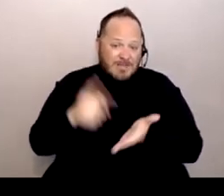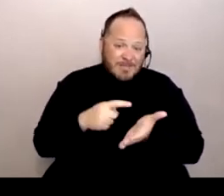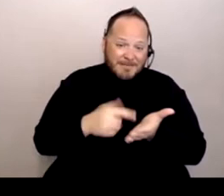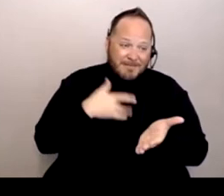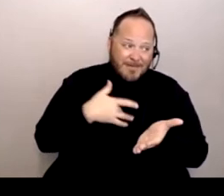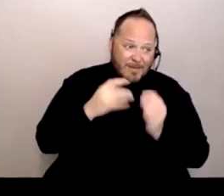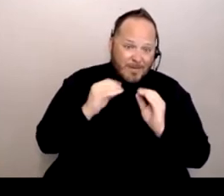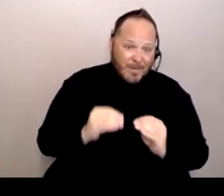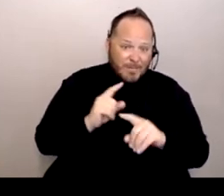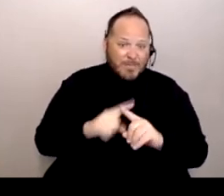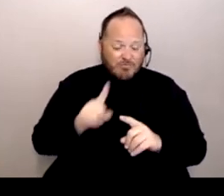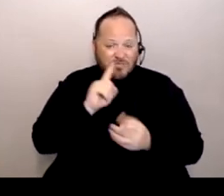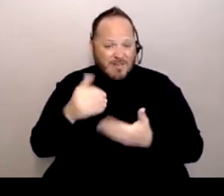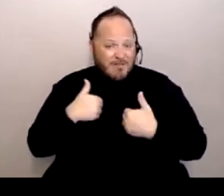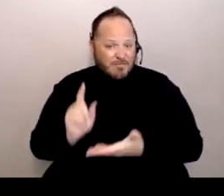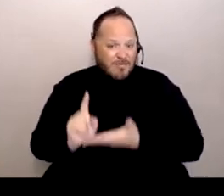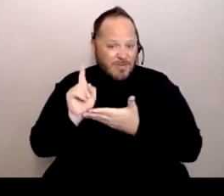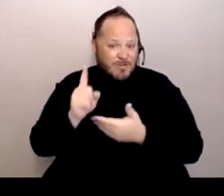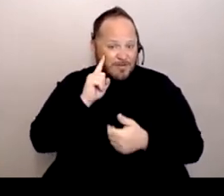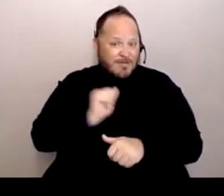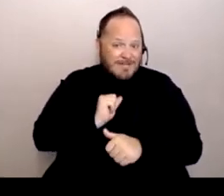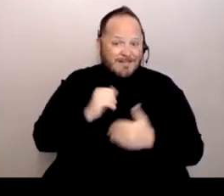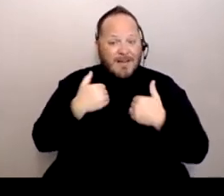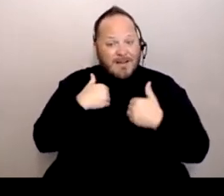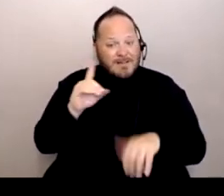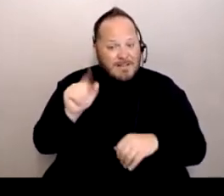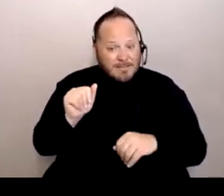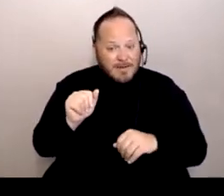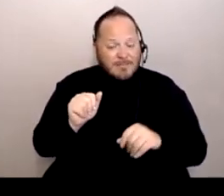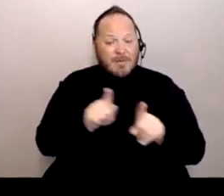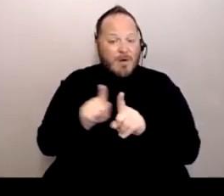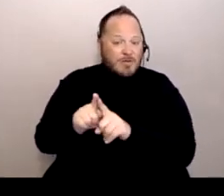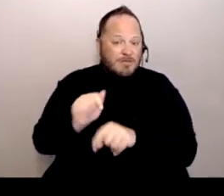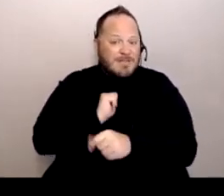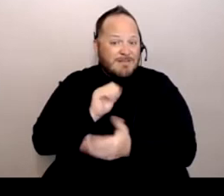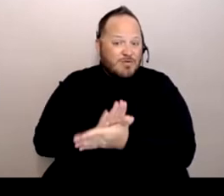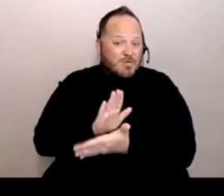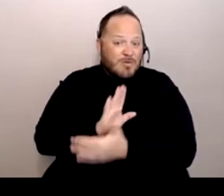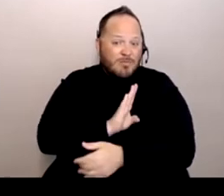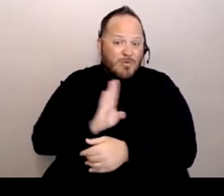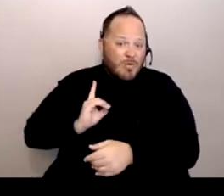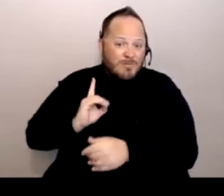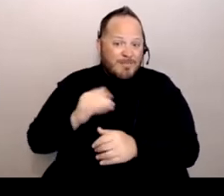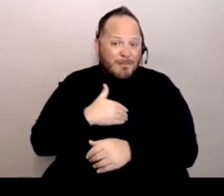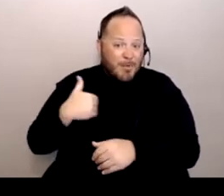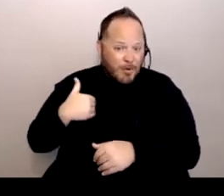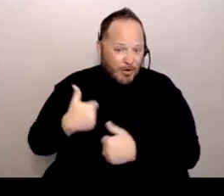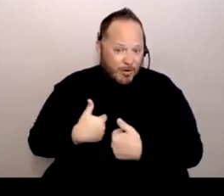For me, even though I have this disability, you know, but I'm also a school board member. I also understand English.